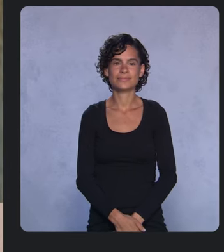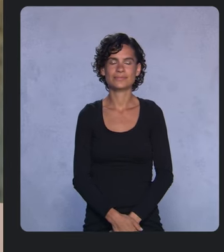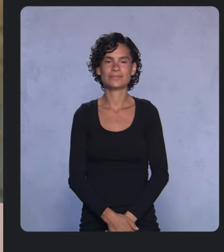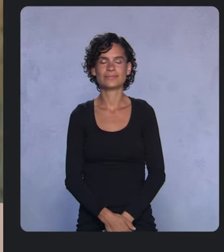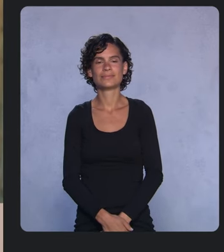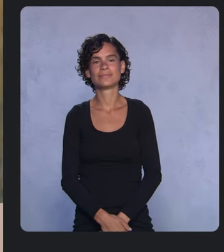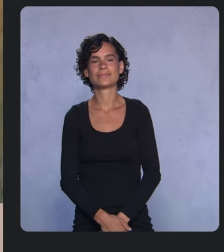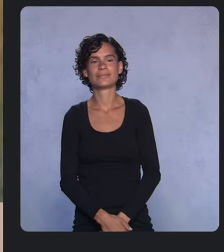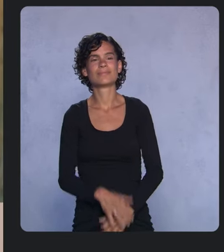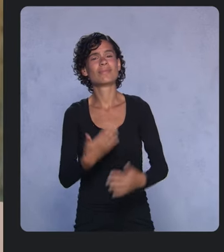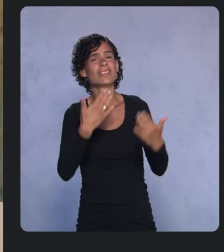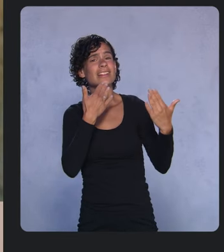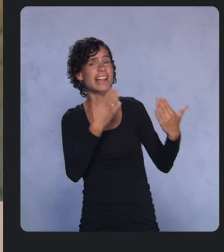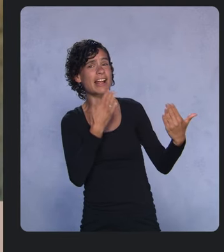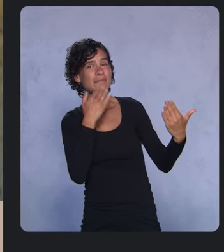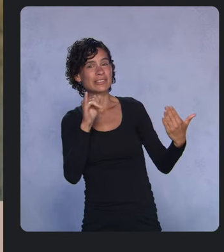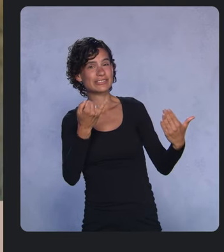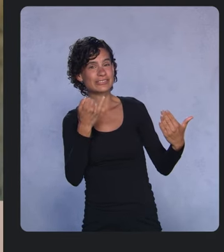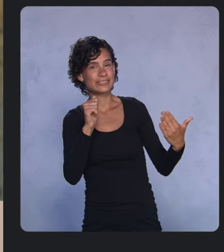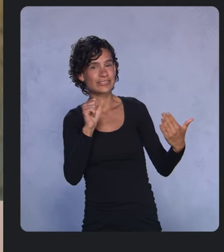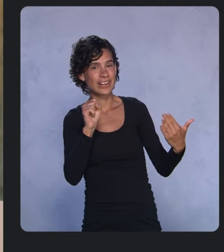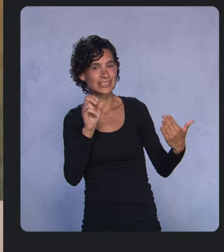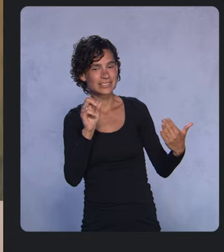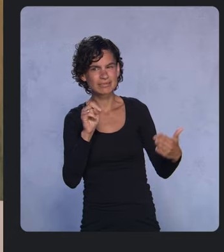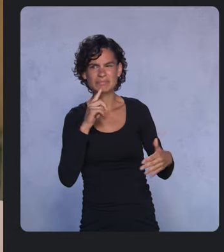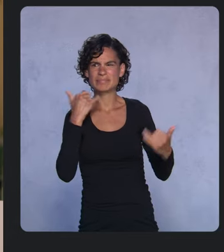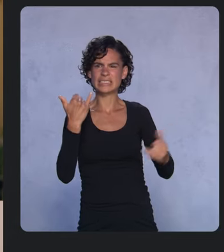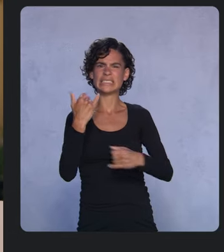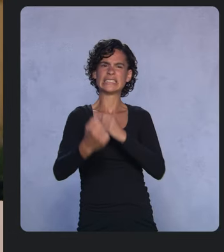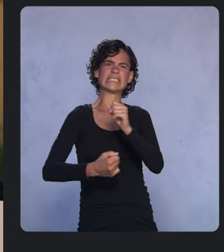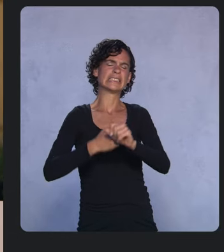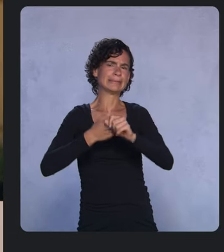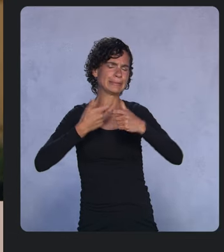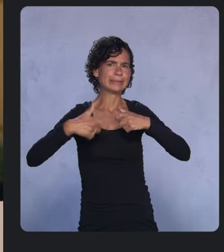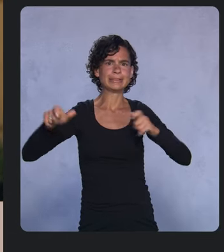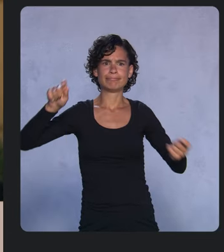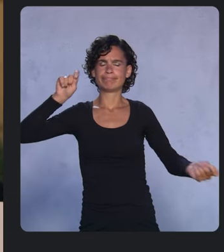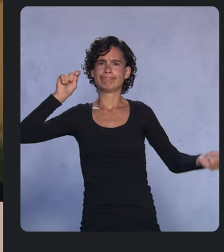Thank you, Jason. This really has been a year of huge changes for all of us.